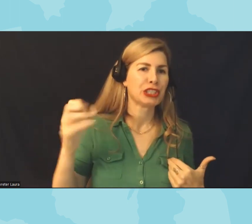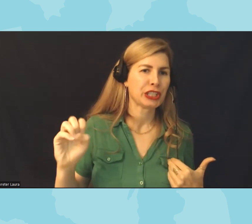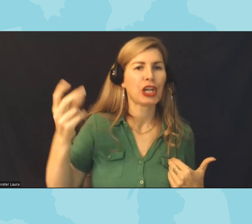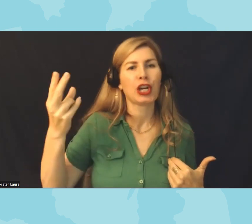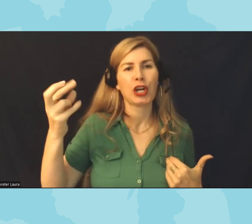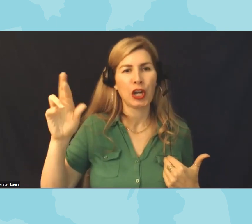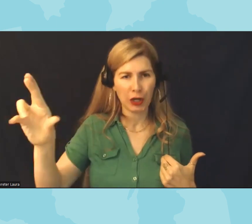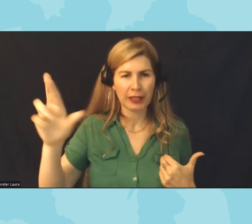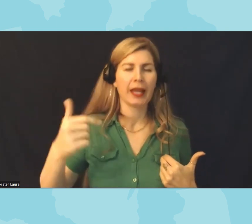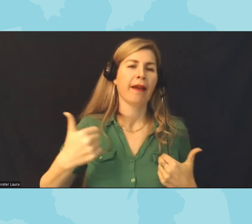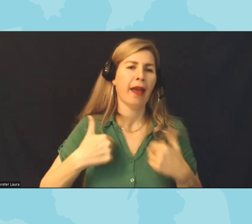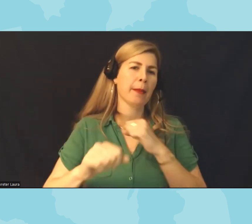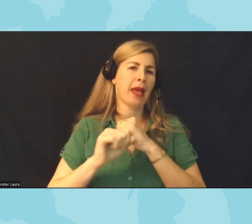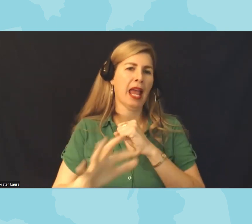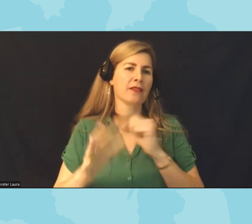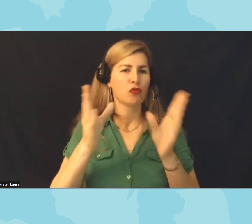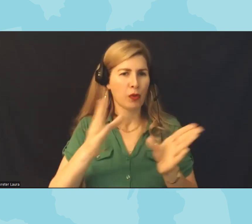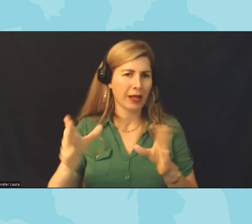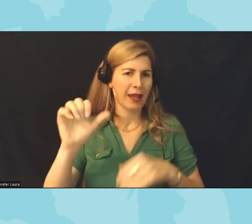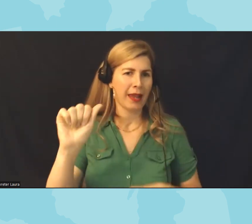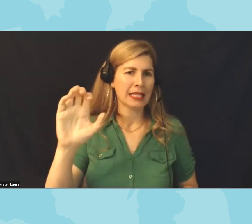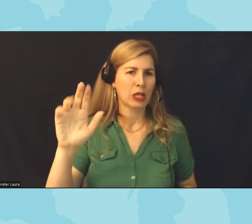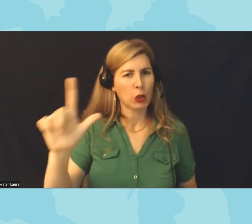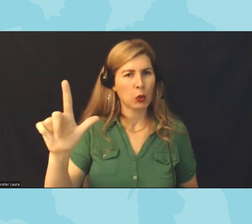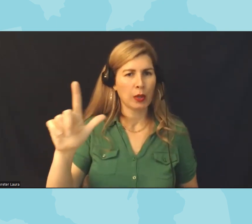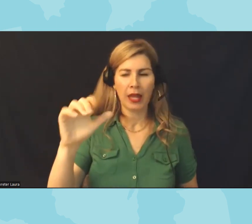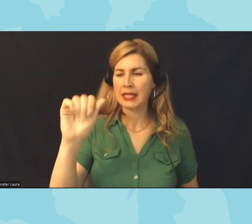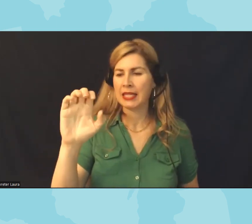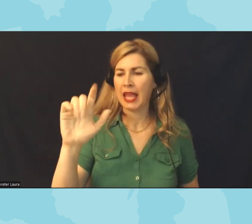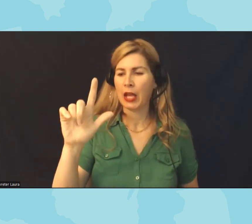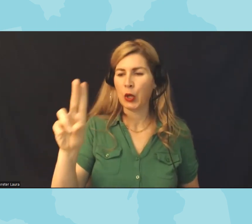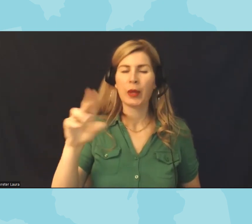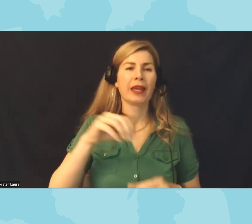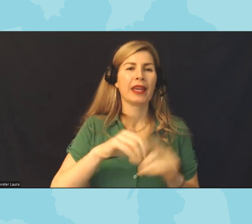advocacy strategist here at the ACLU of Illinois which is a very fancy way of saying a lobbyist